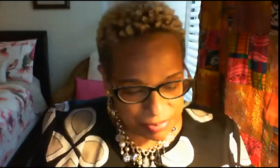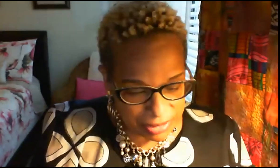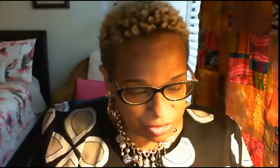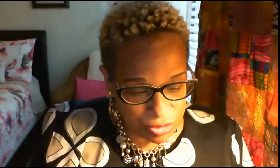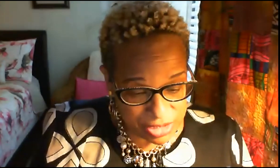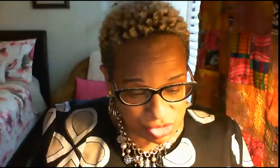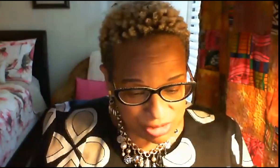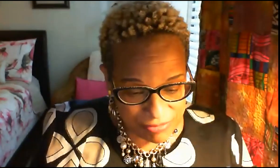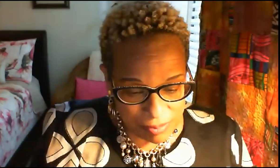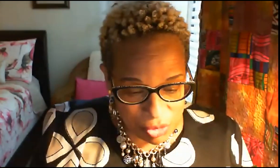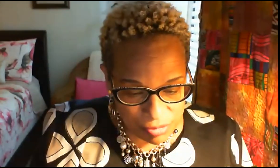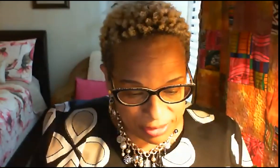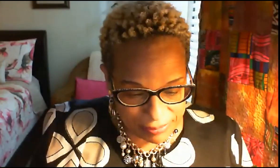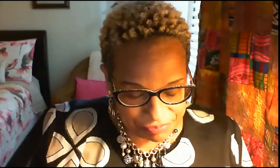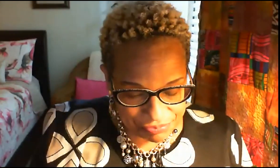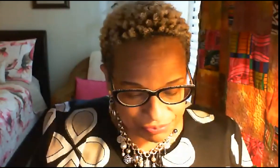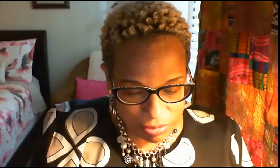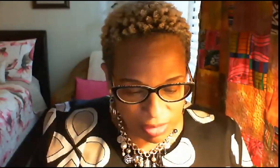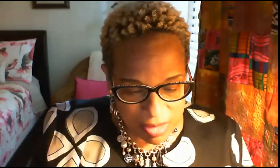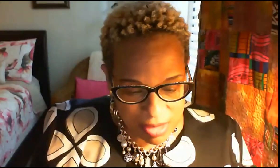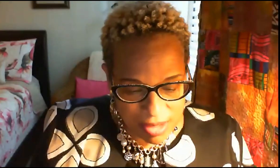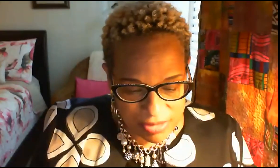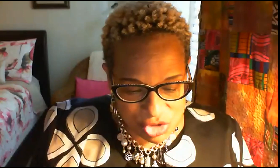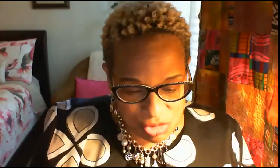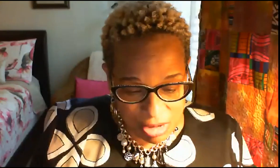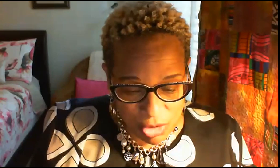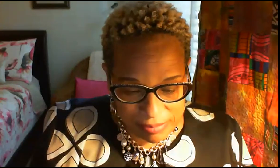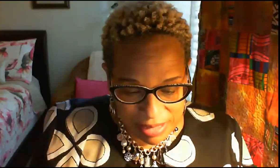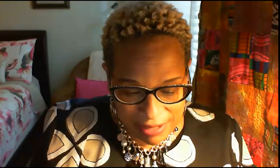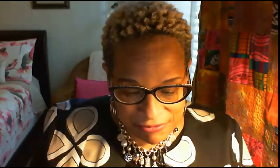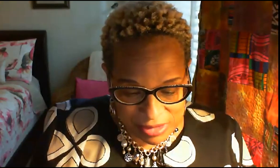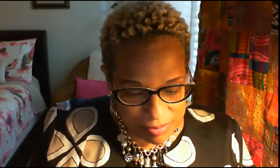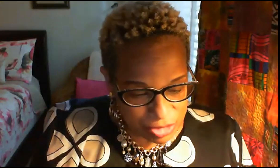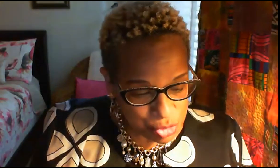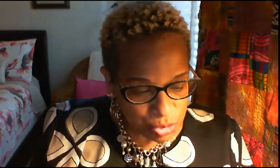political history of the movement the struggle in black freedom and true